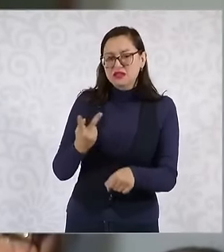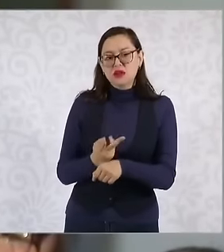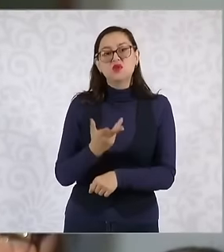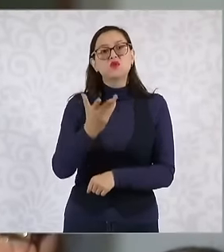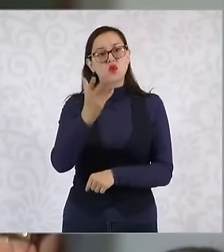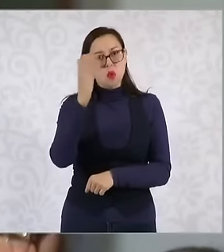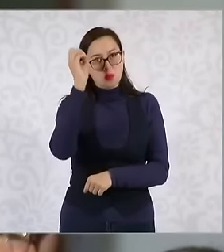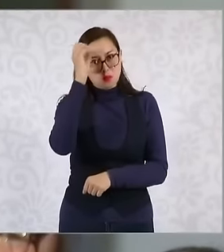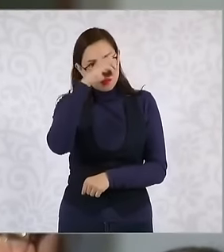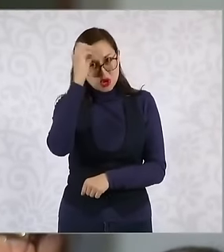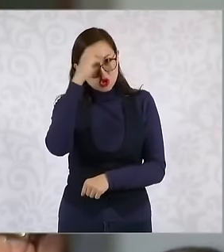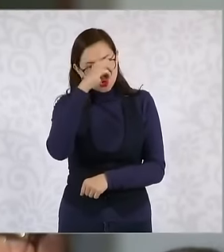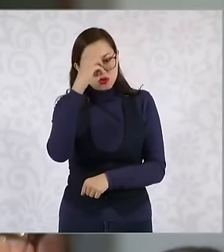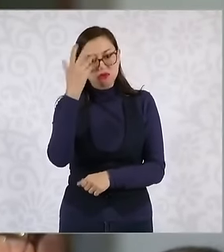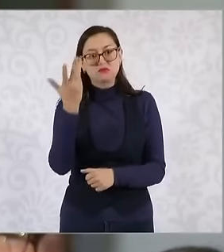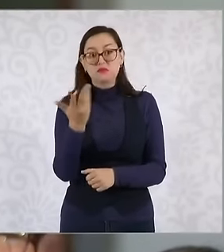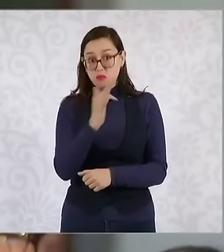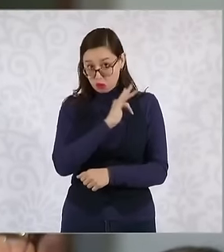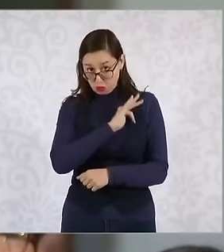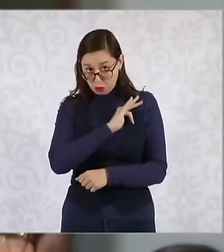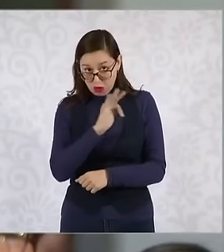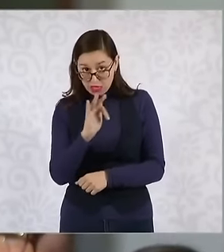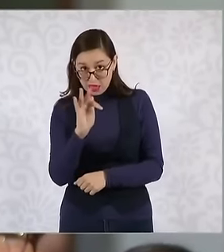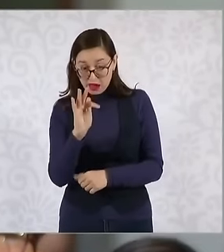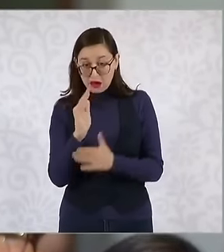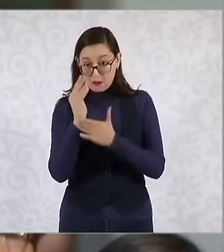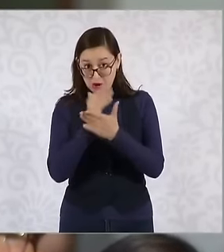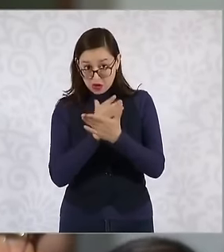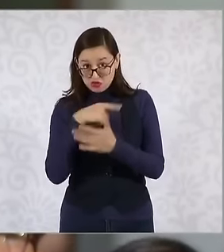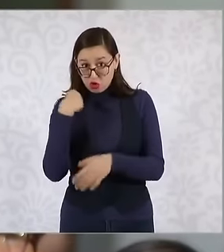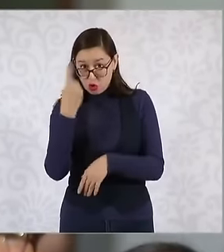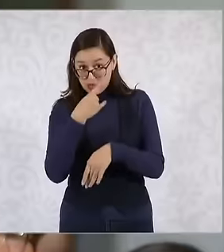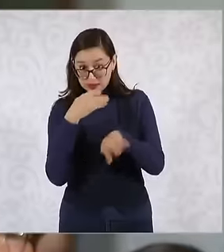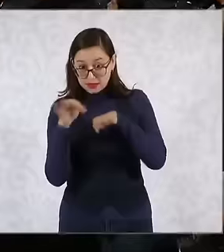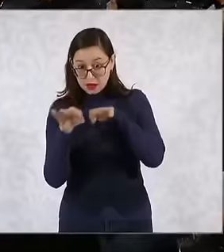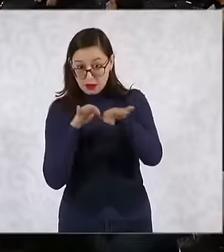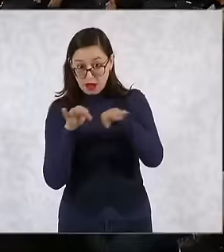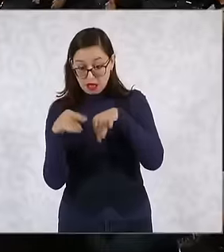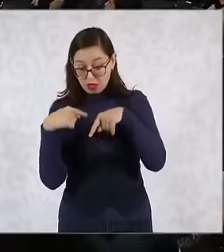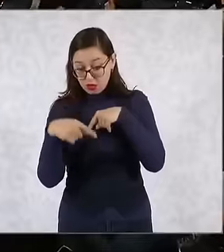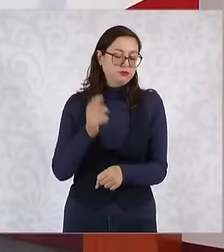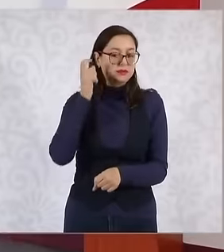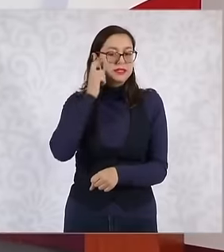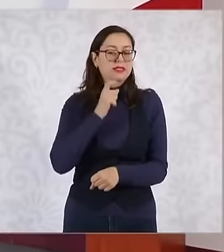the 40 hours. If it is passable, if it is tangible throughout this six-year term. Thank you, President,